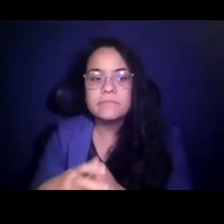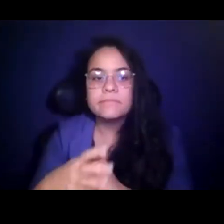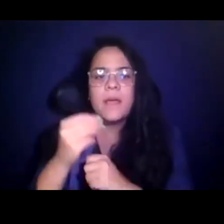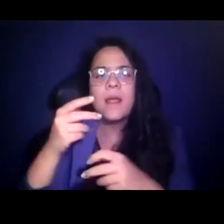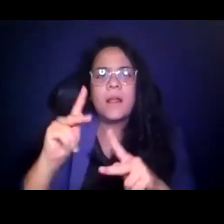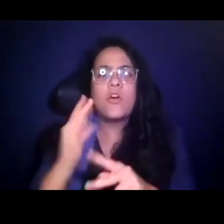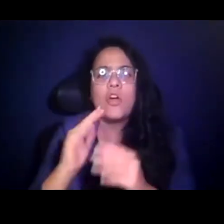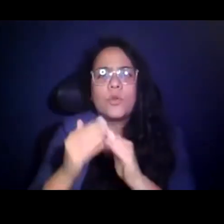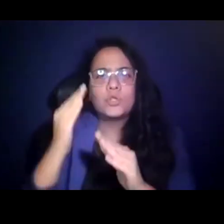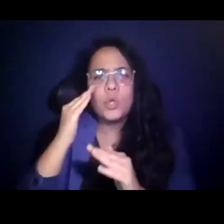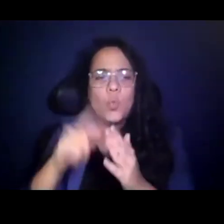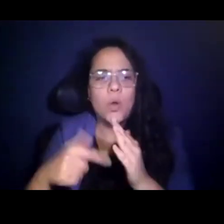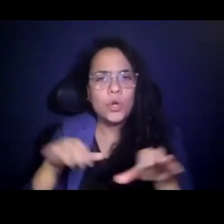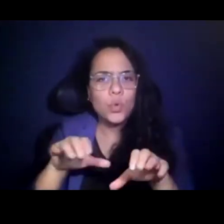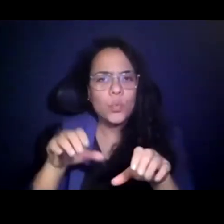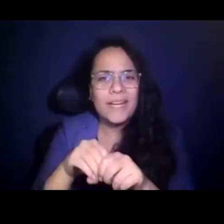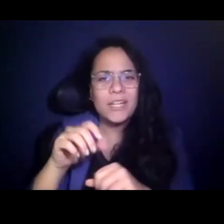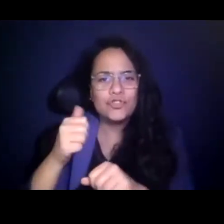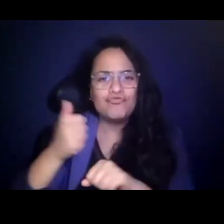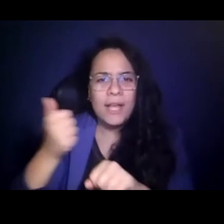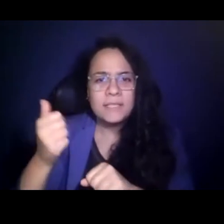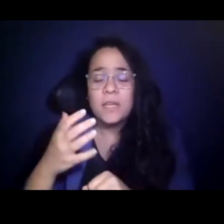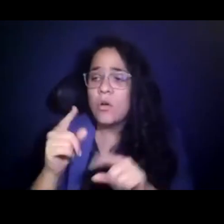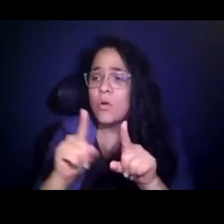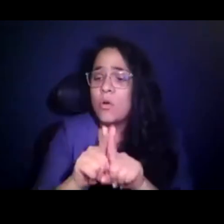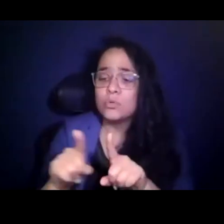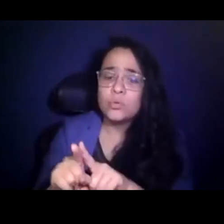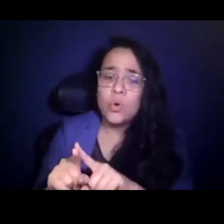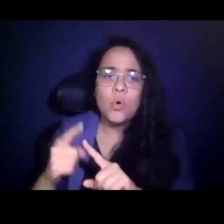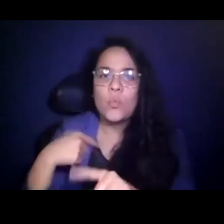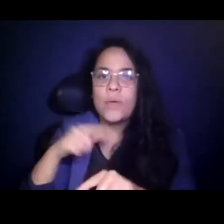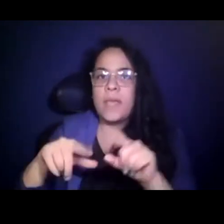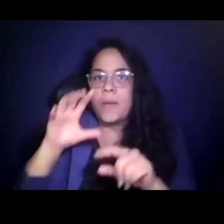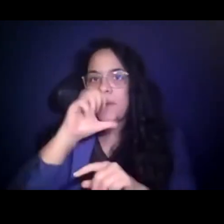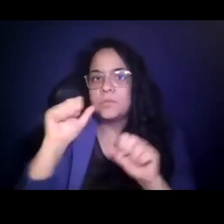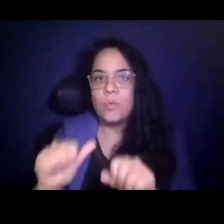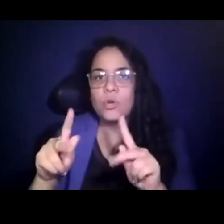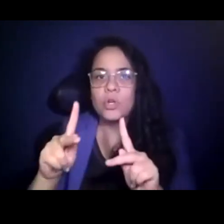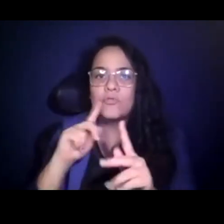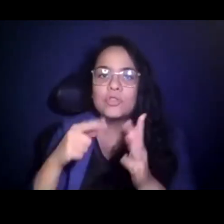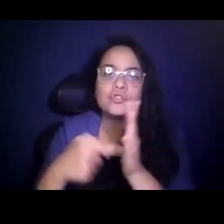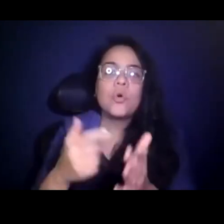know what we're doing in transit. 15:24:23 And then also, we can't miss an opportunity to show appreciation to our employees, employees